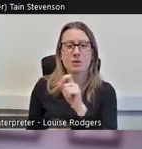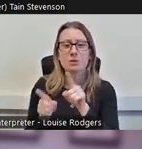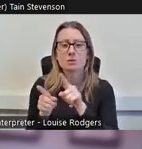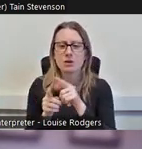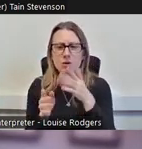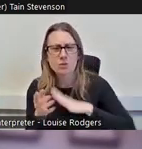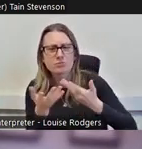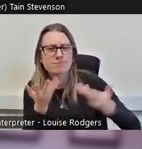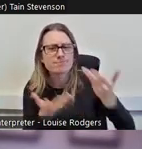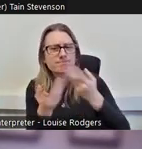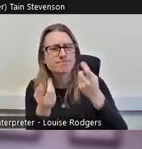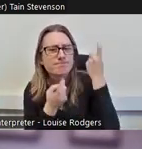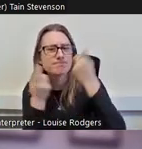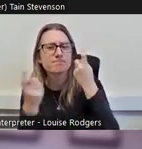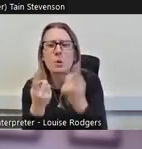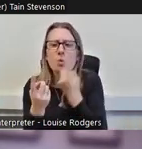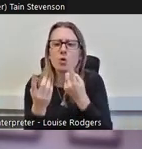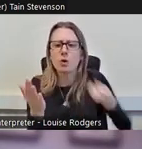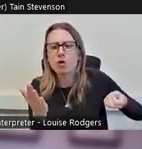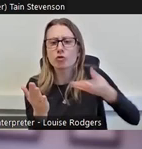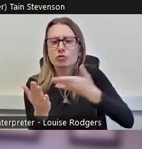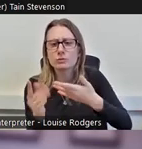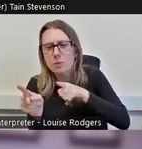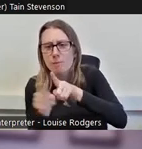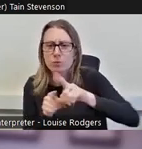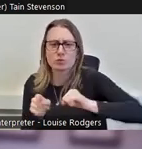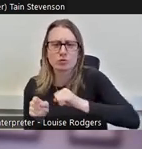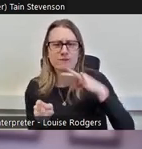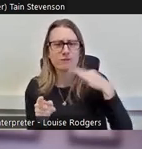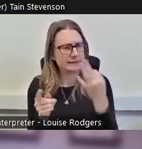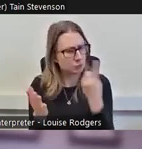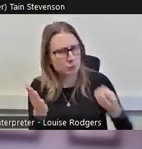we talk about who contributes the most to Scottish volunteering and what opportunities that brings